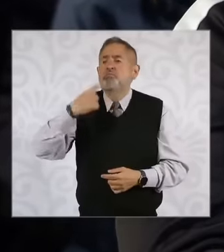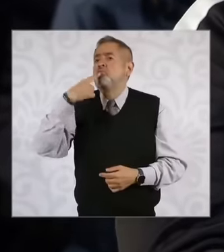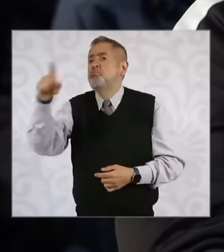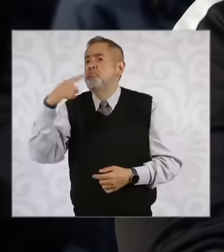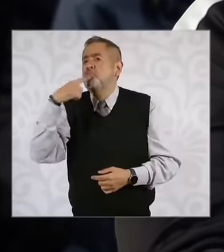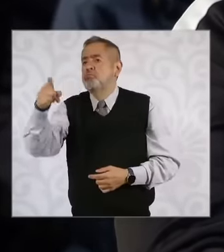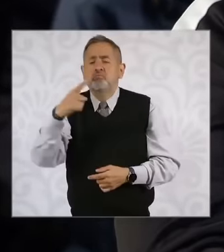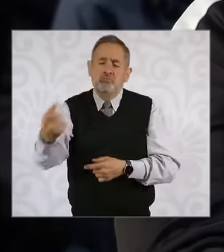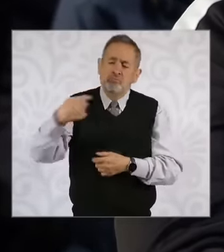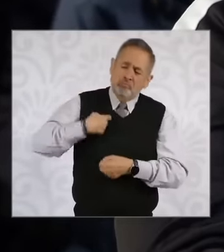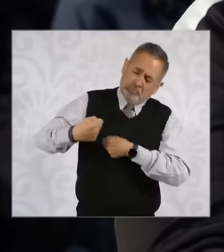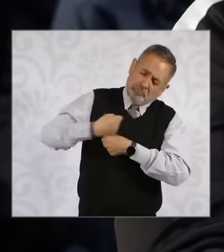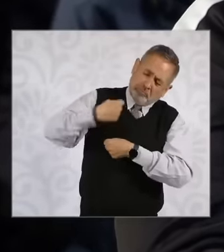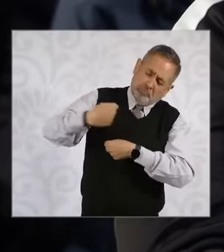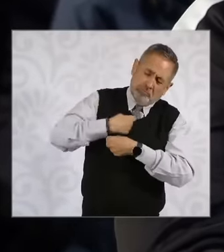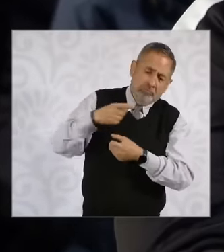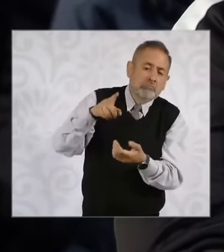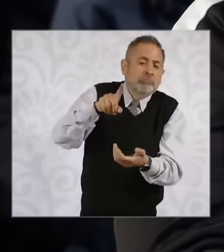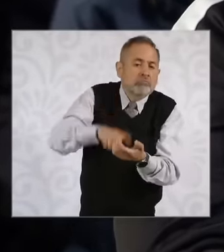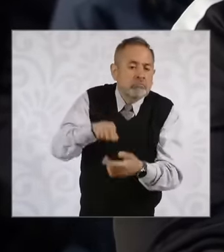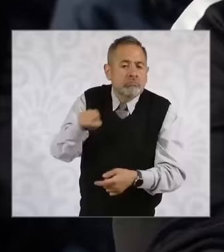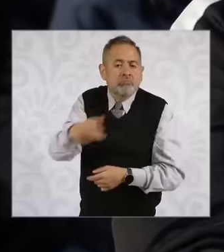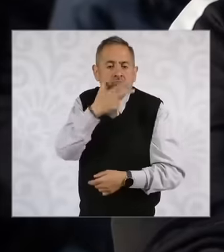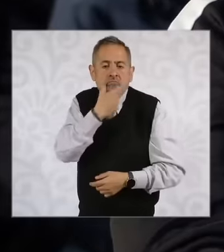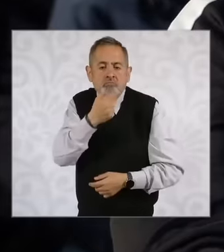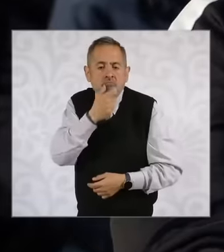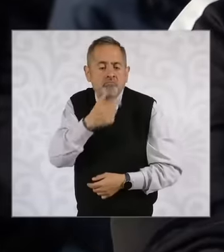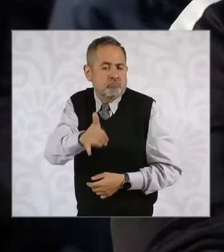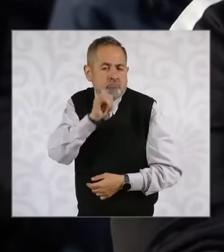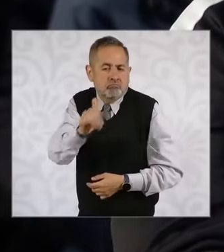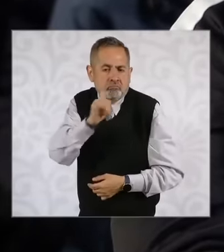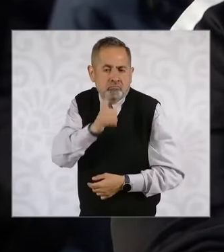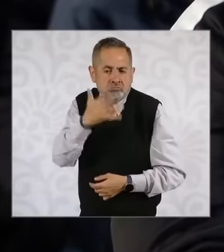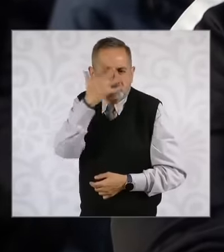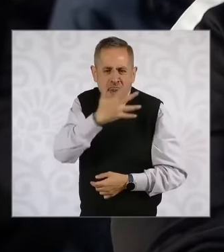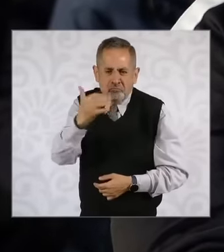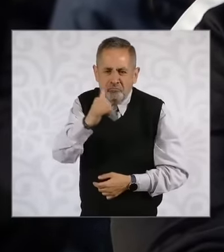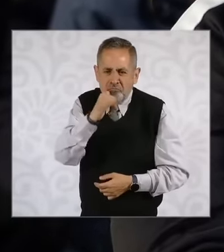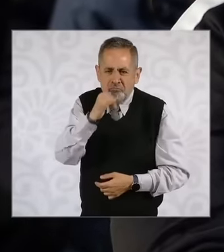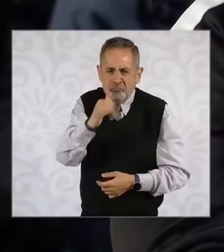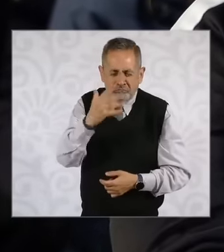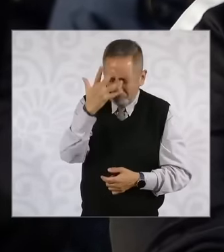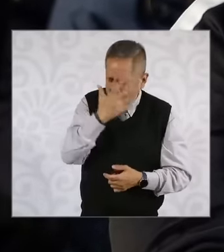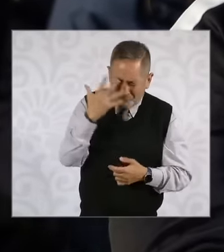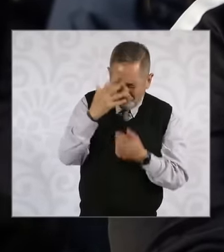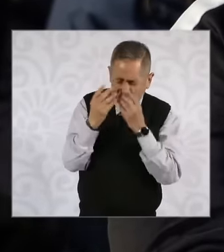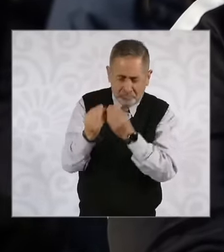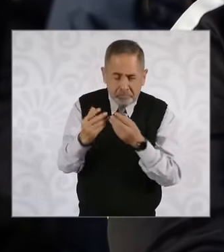or beaten. They have a close relationship with alcohol. So they